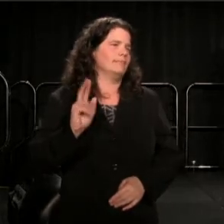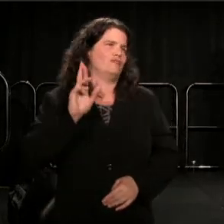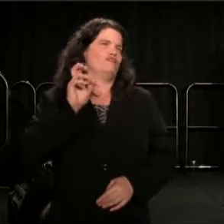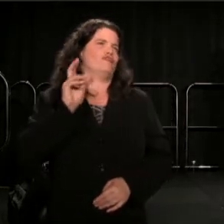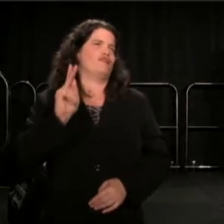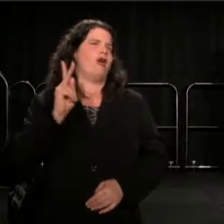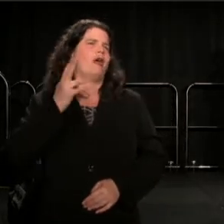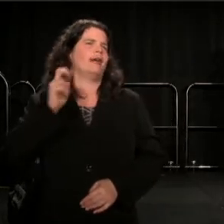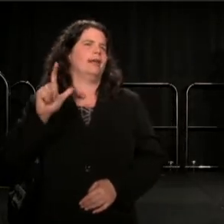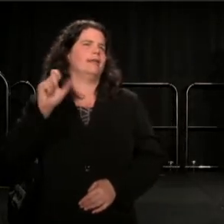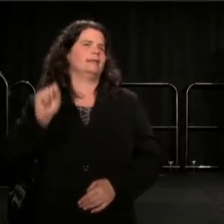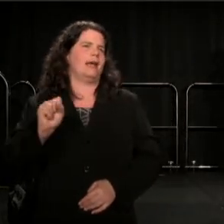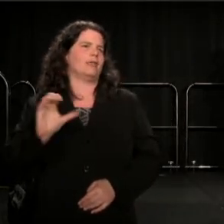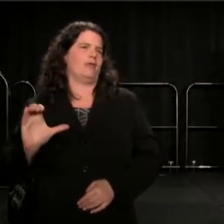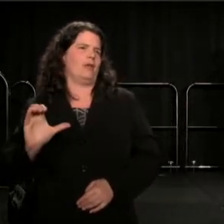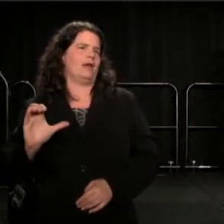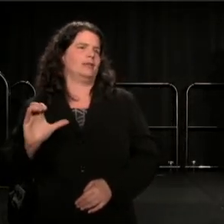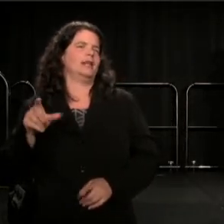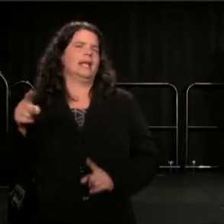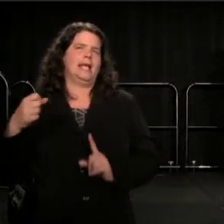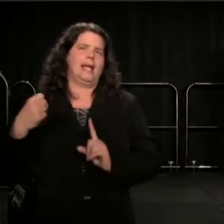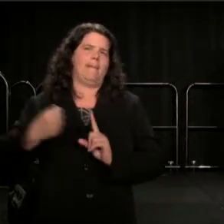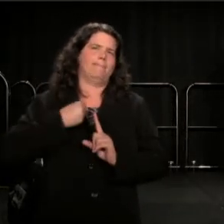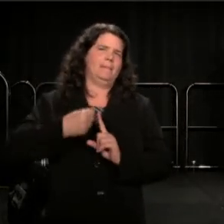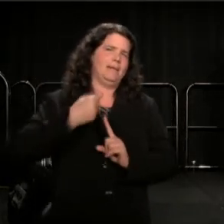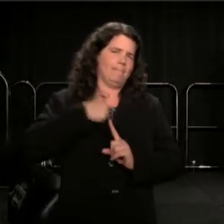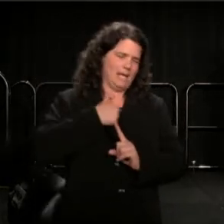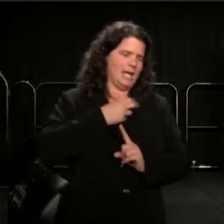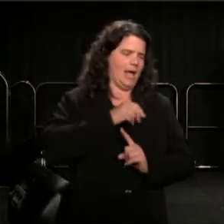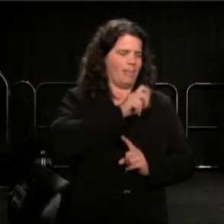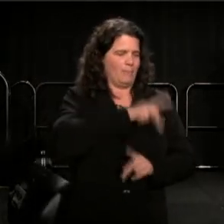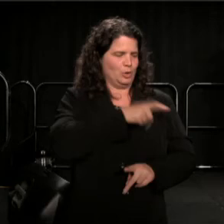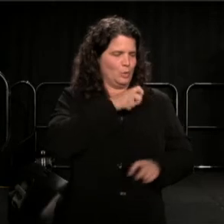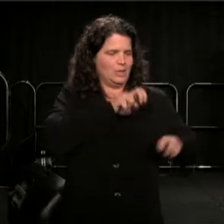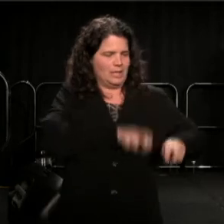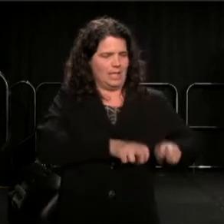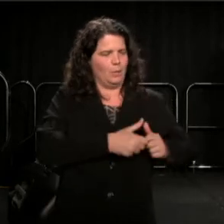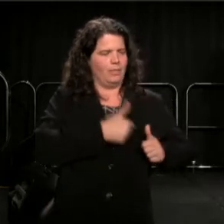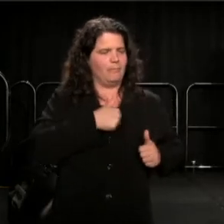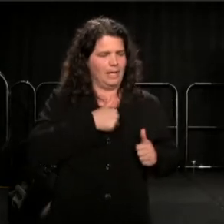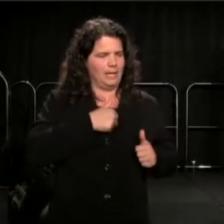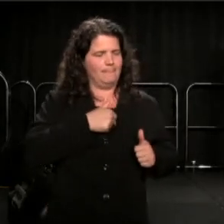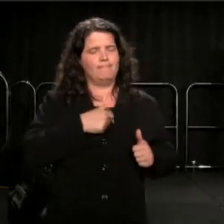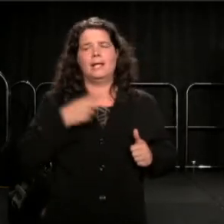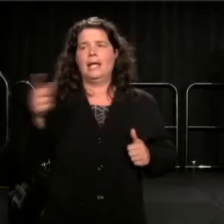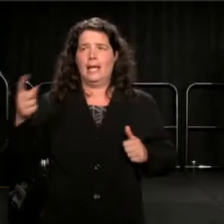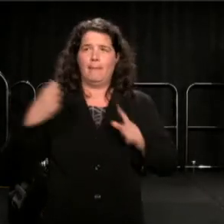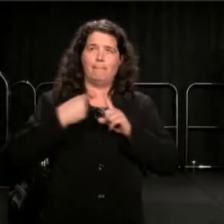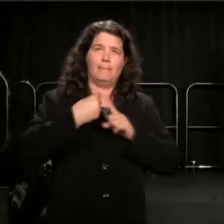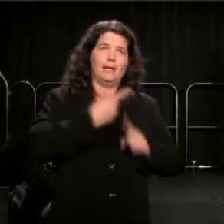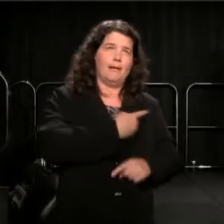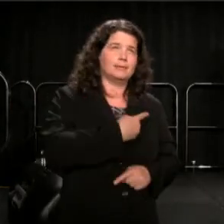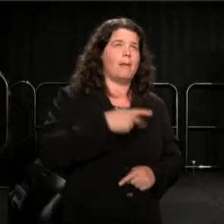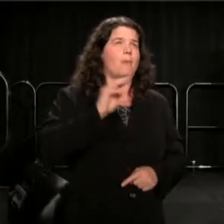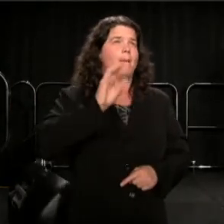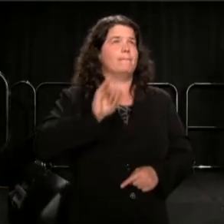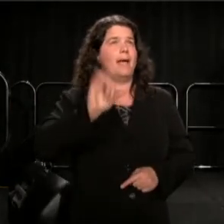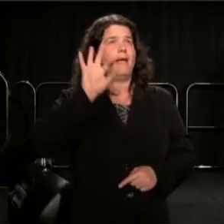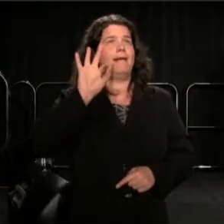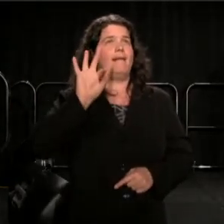who beat me and my seatmate on May 9th, 1961.